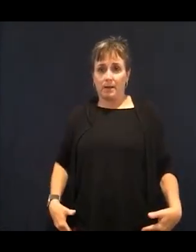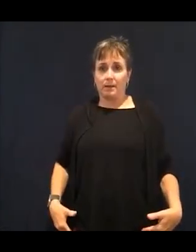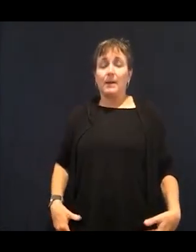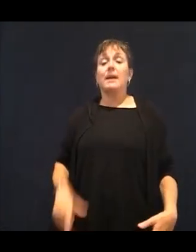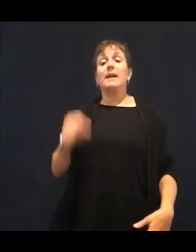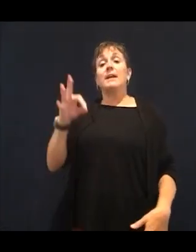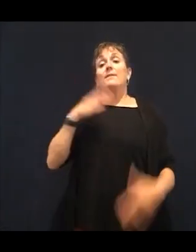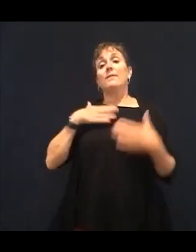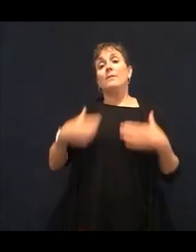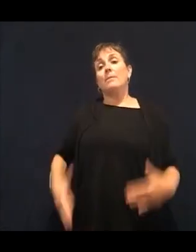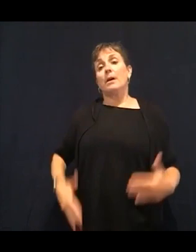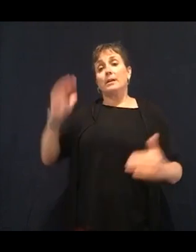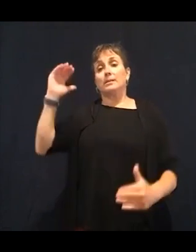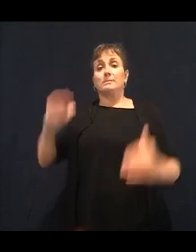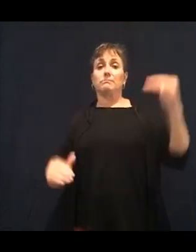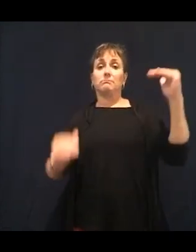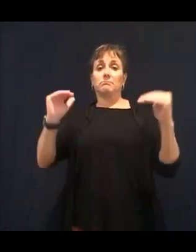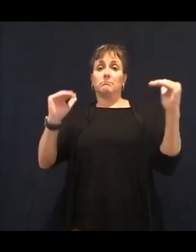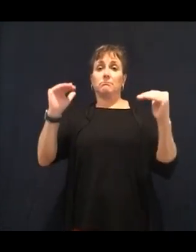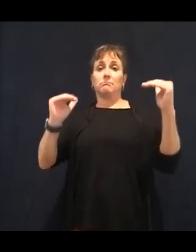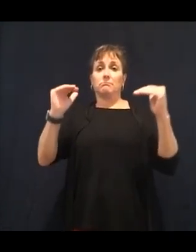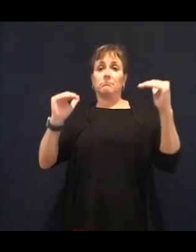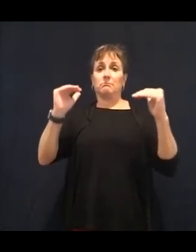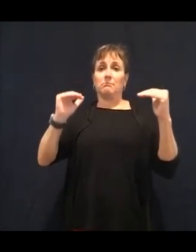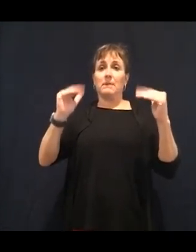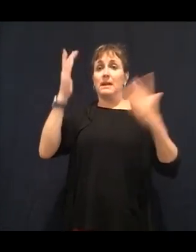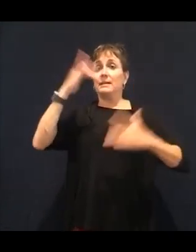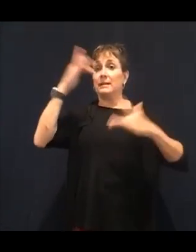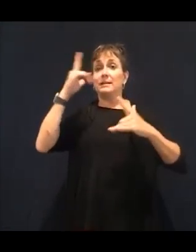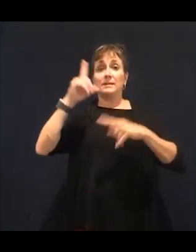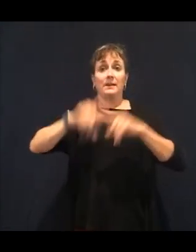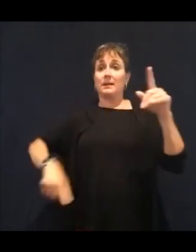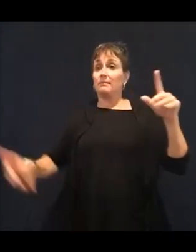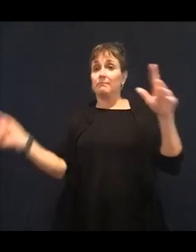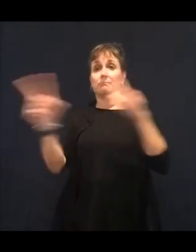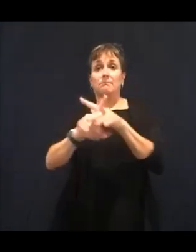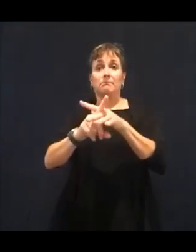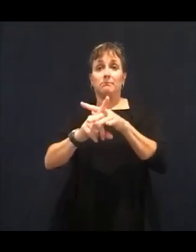We know this from all the years of research. Alkaline